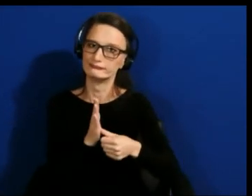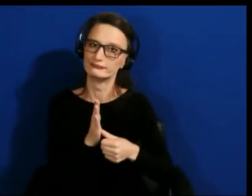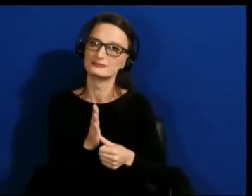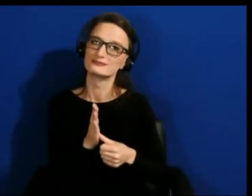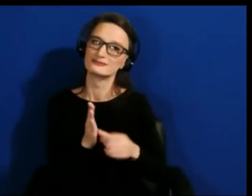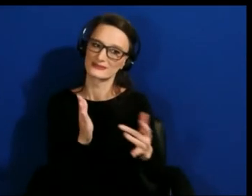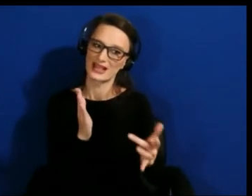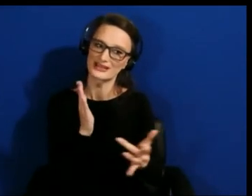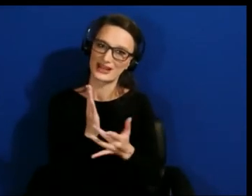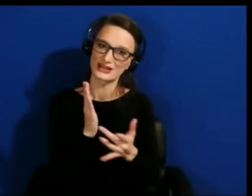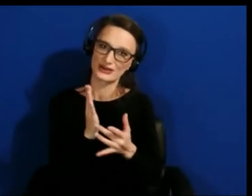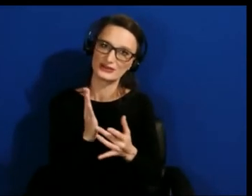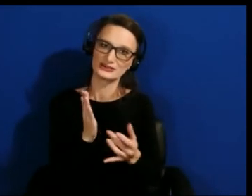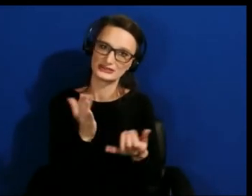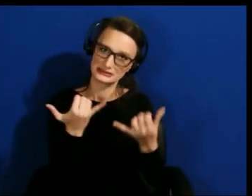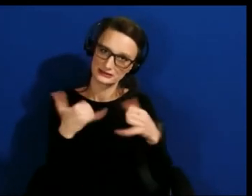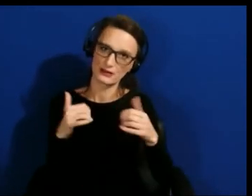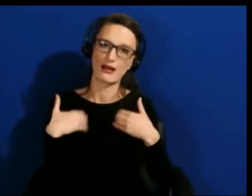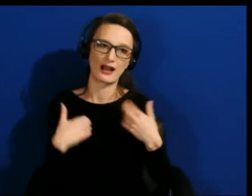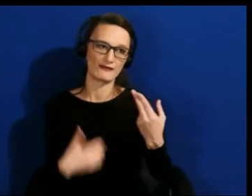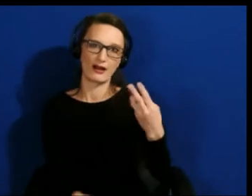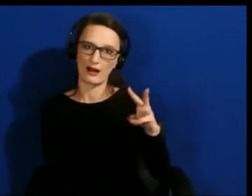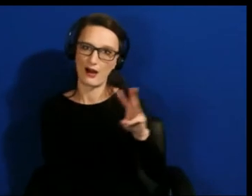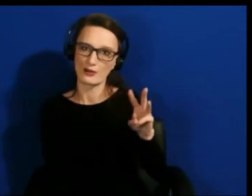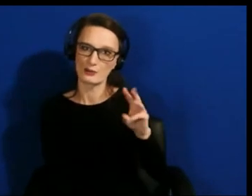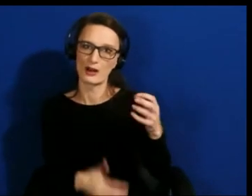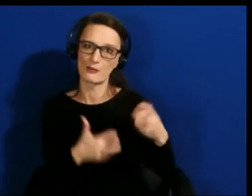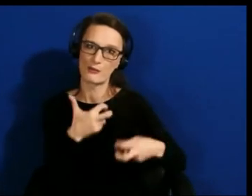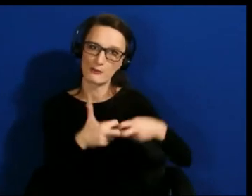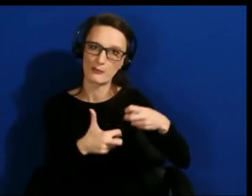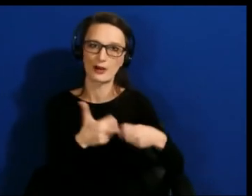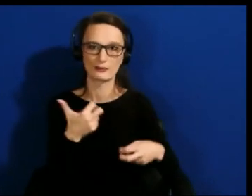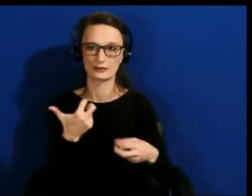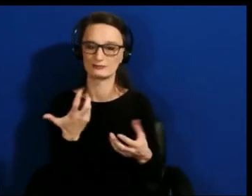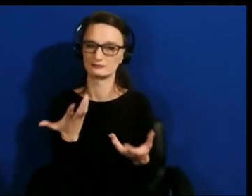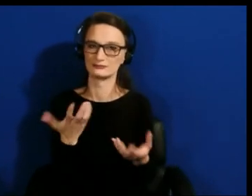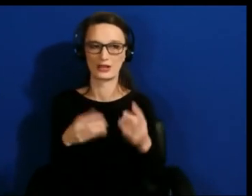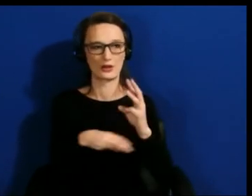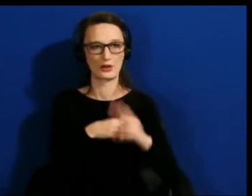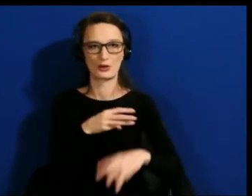problem and that while there's only a small number of people with access to hardware and